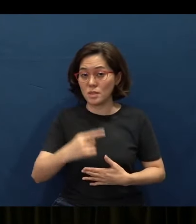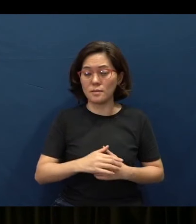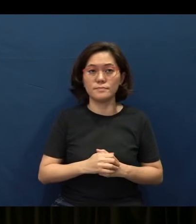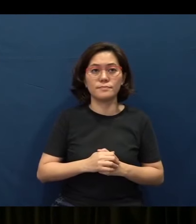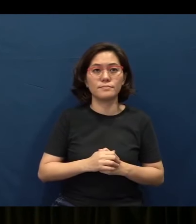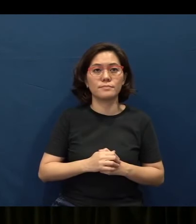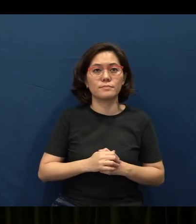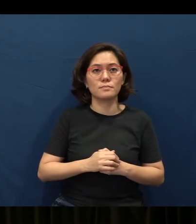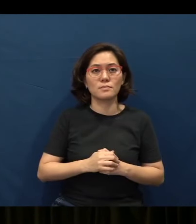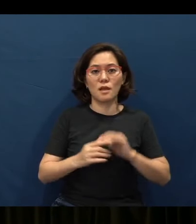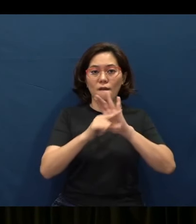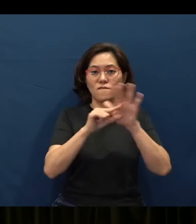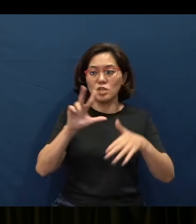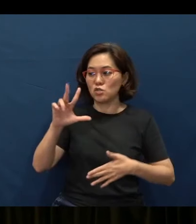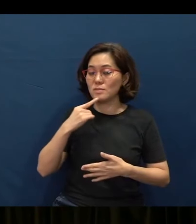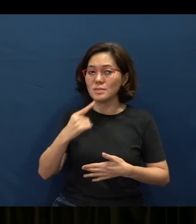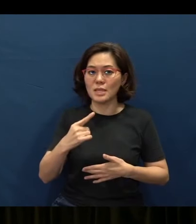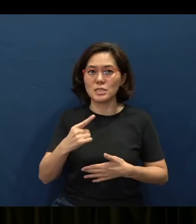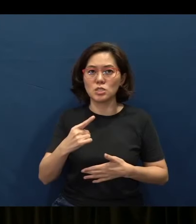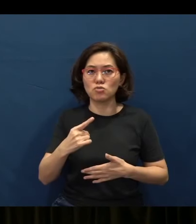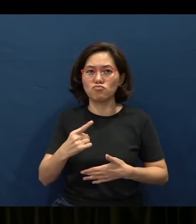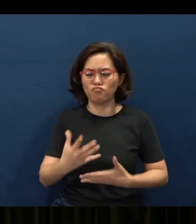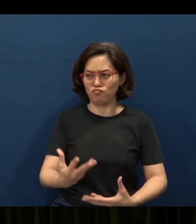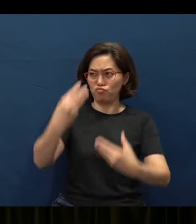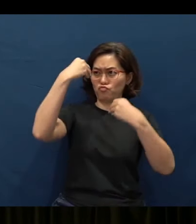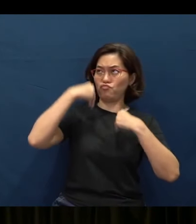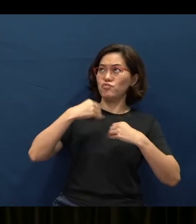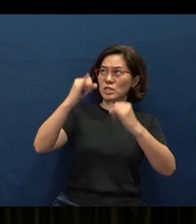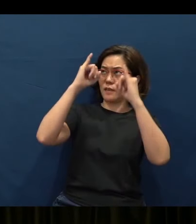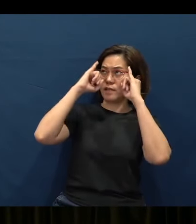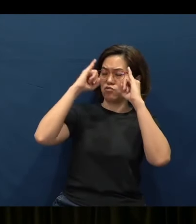Verse 3 says, “...for receiving instruction in prudent behavior,